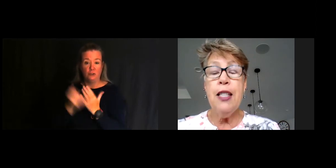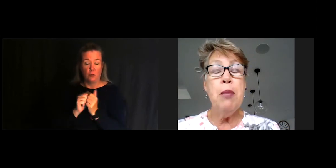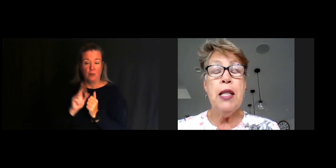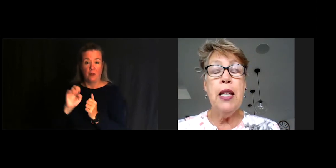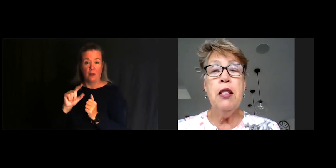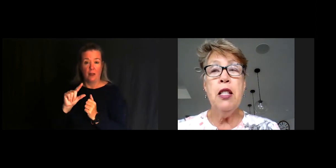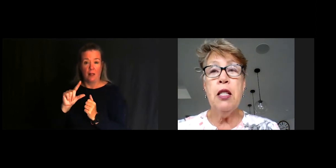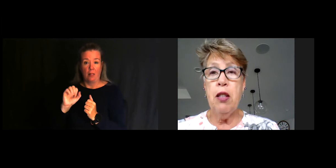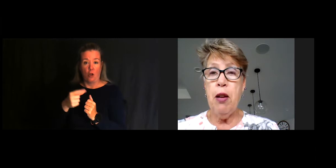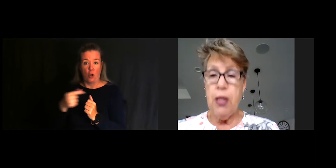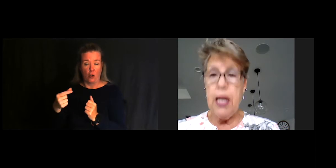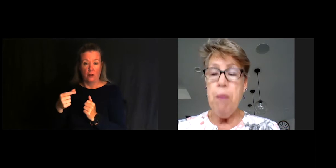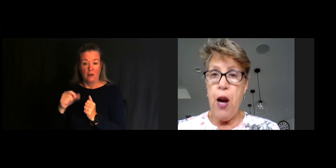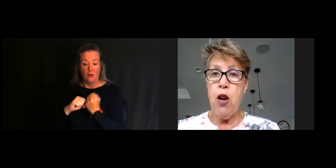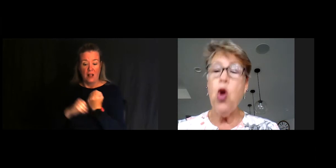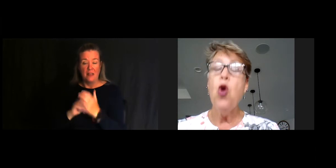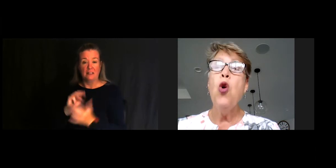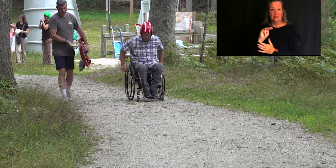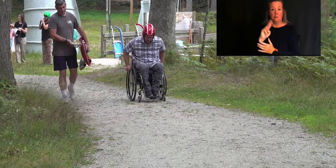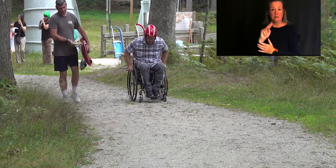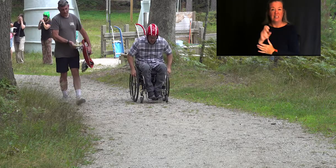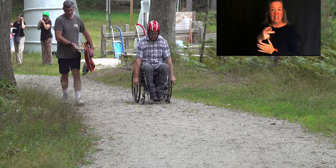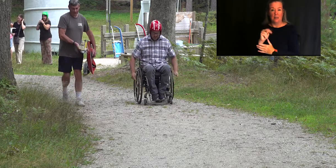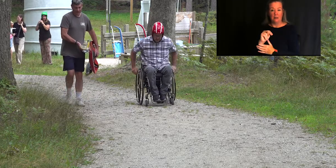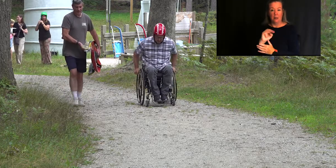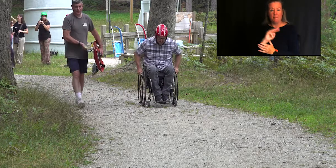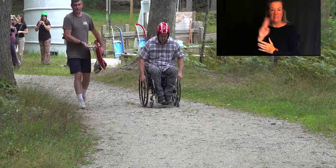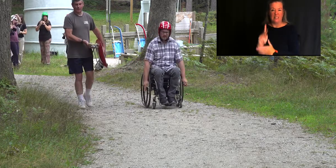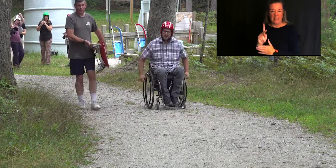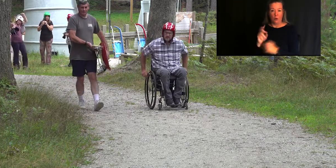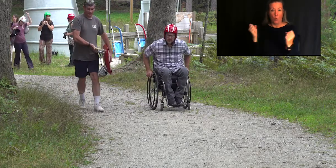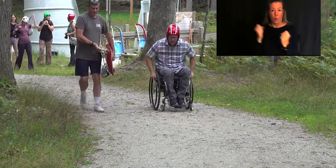the Muskegon State Park Winter Sports park.